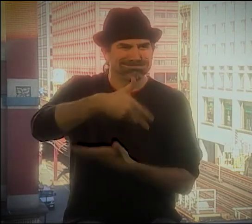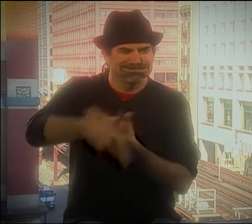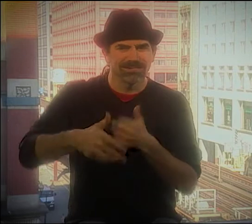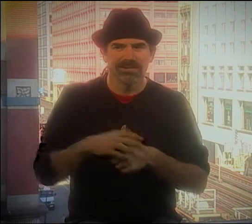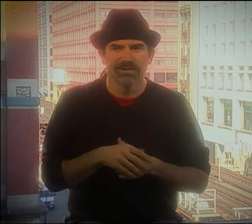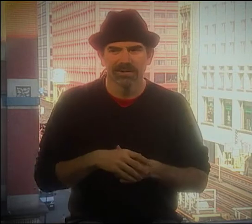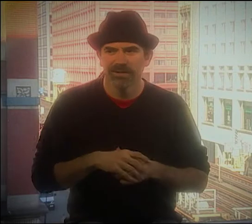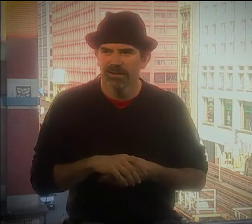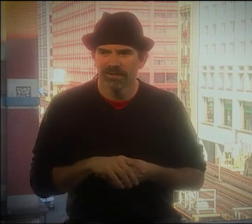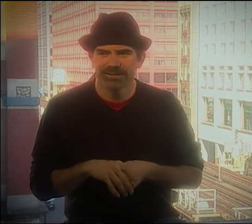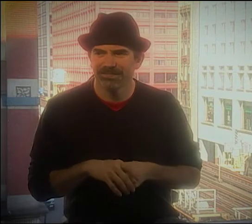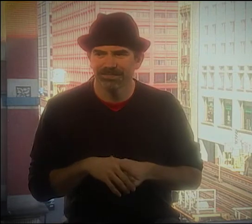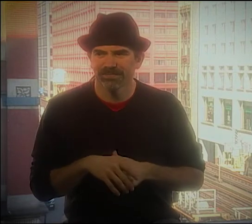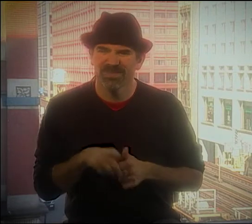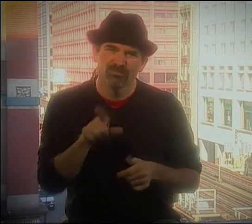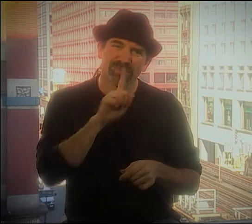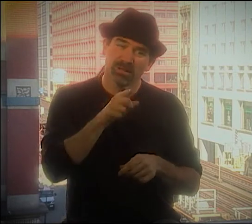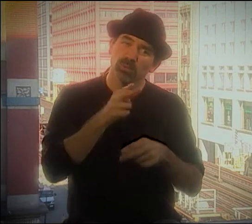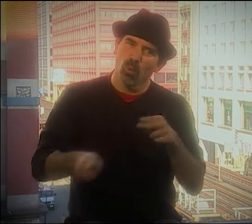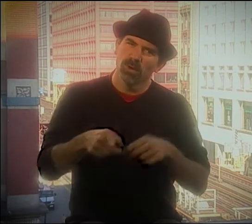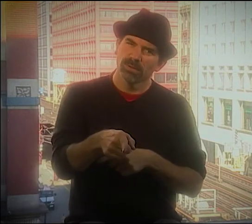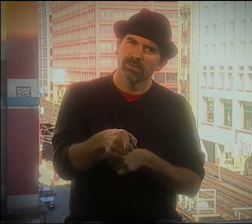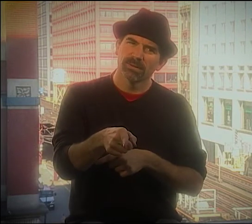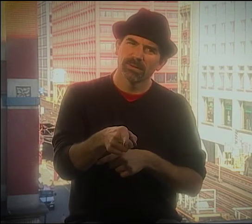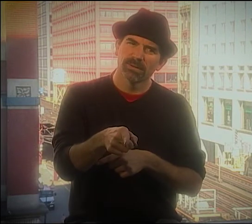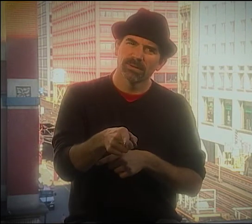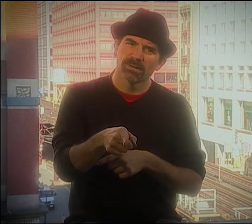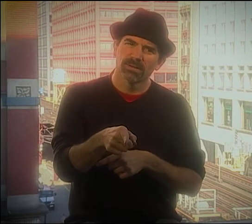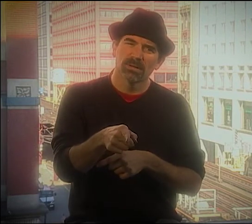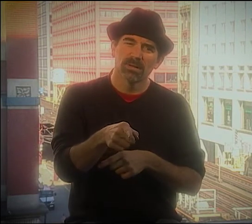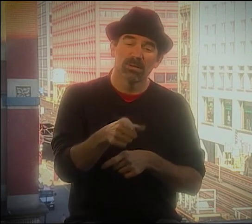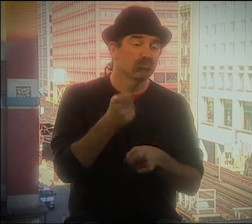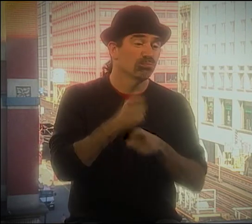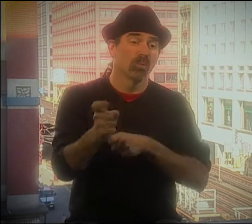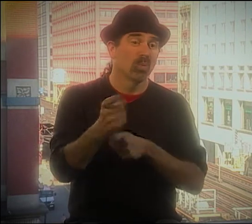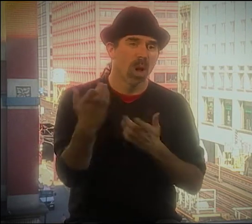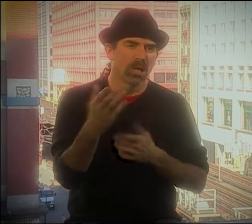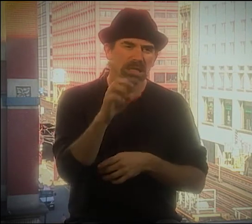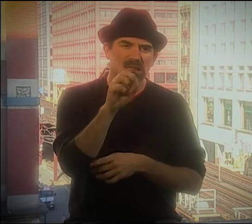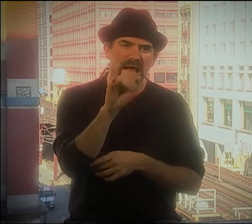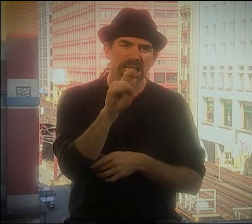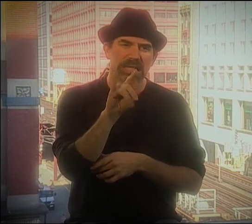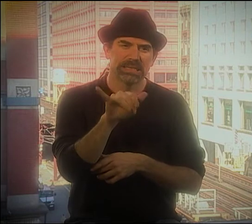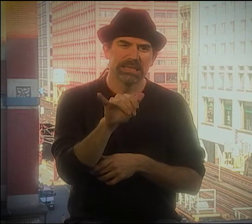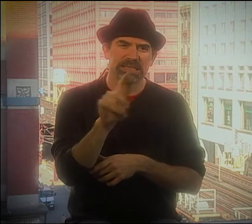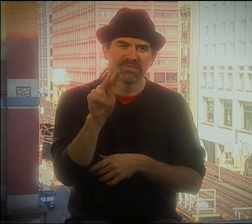AND IT WAS GREAT... BUT IT WAS SHORT-LIVED.